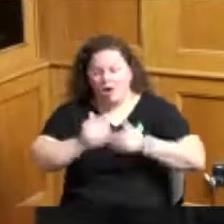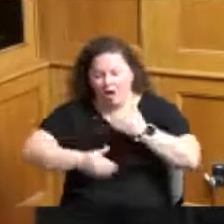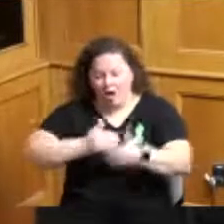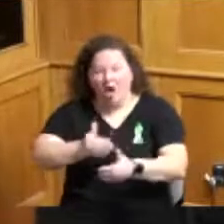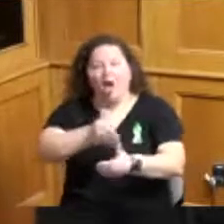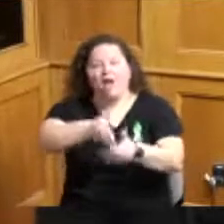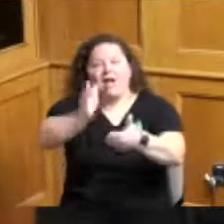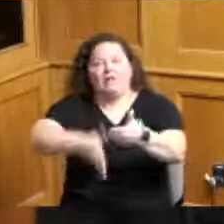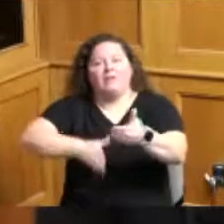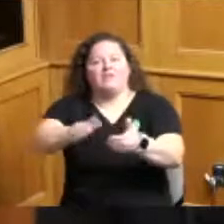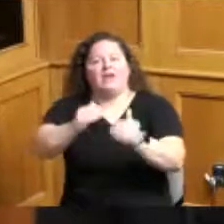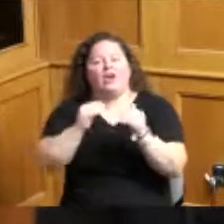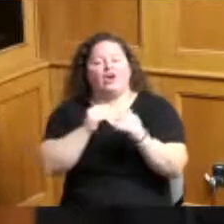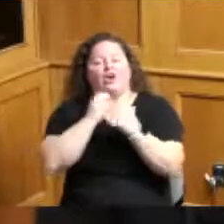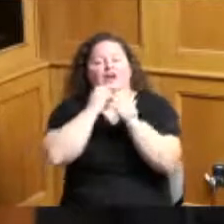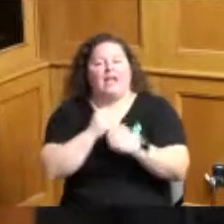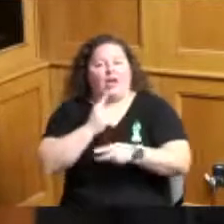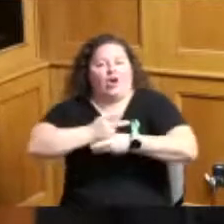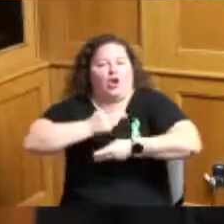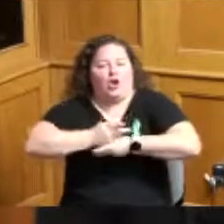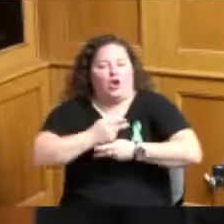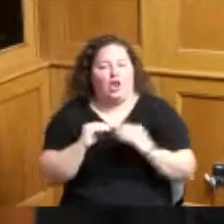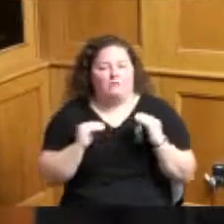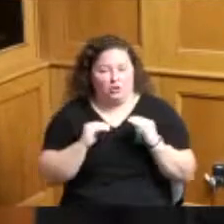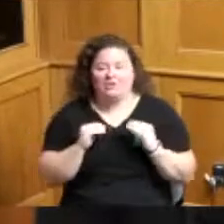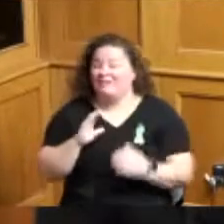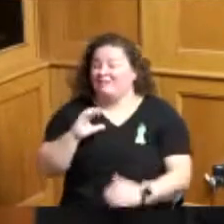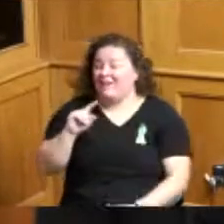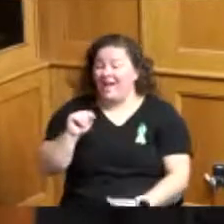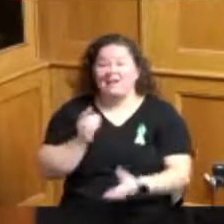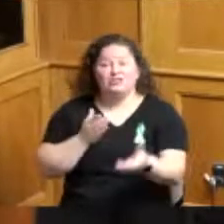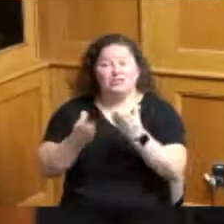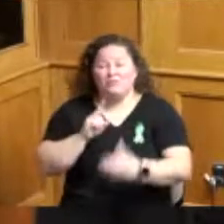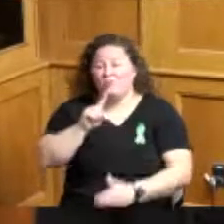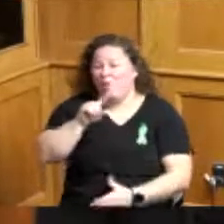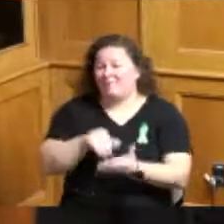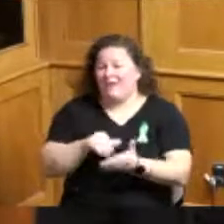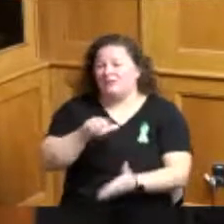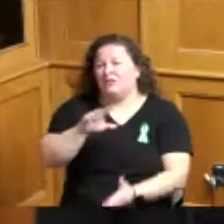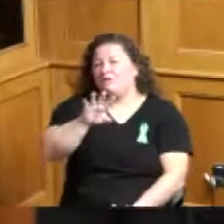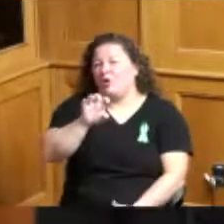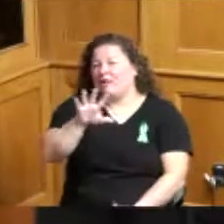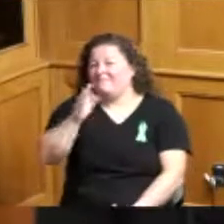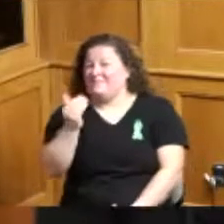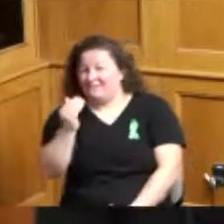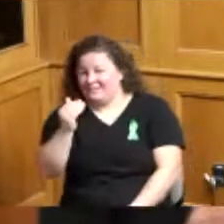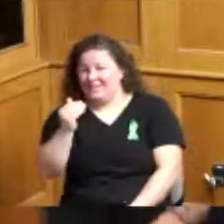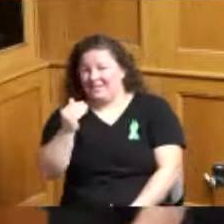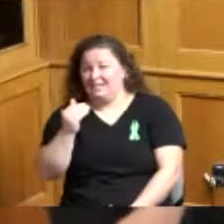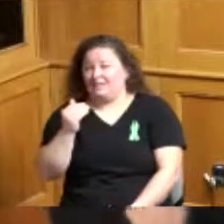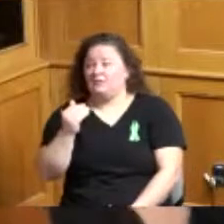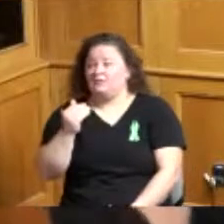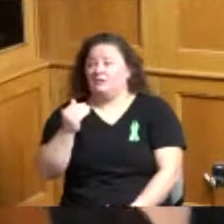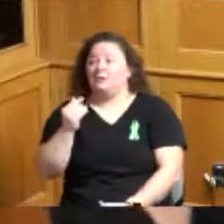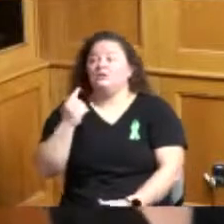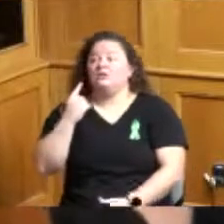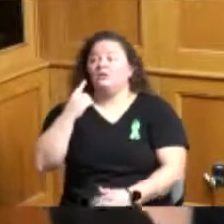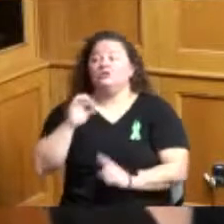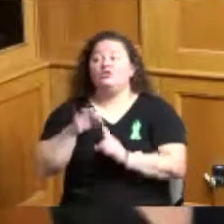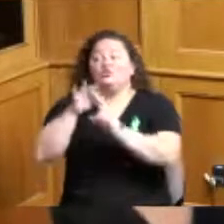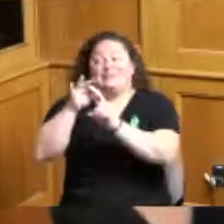in fiscal year 2021 cat served 1 415 unique Hamilton County residents quality matters cad